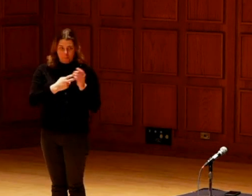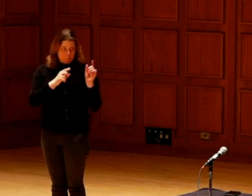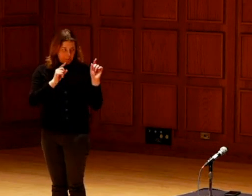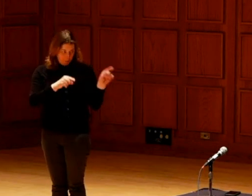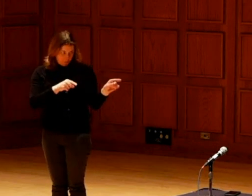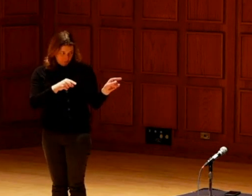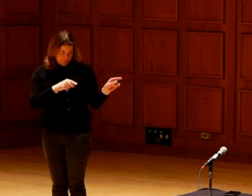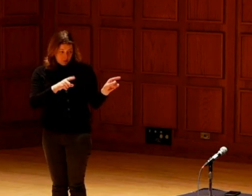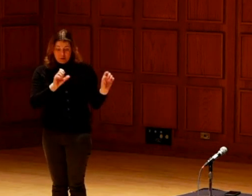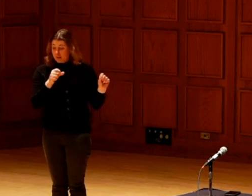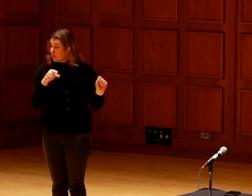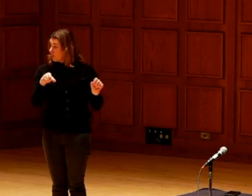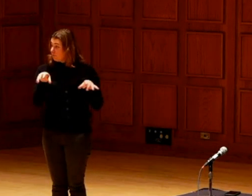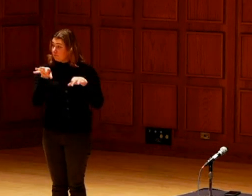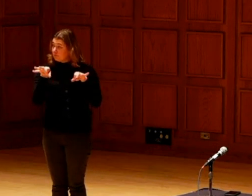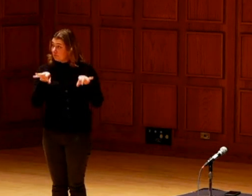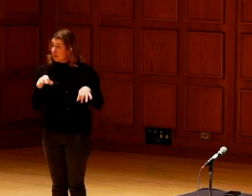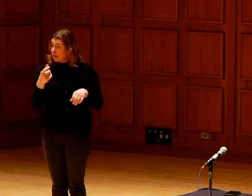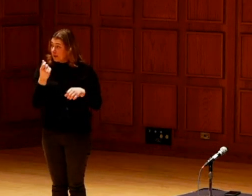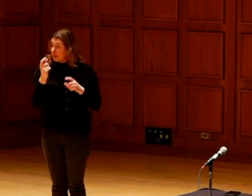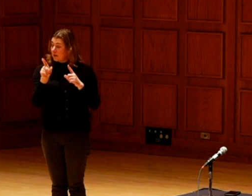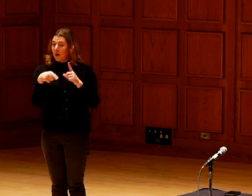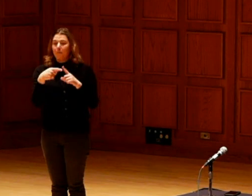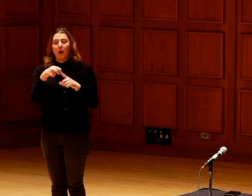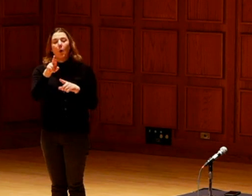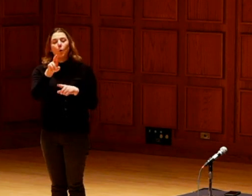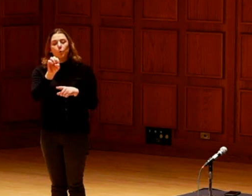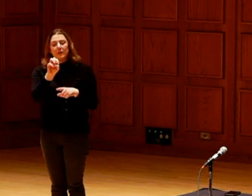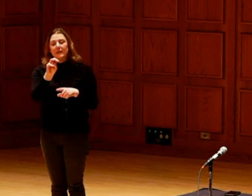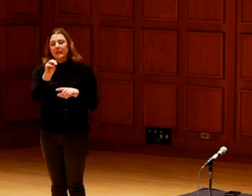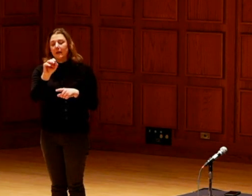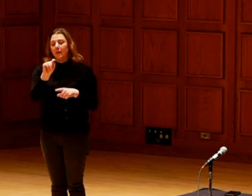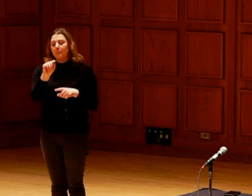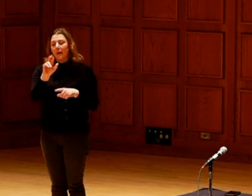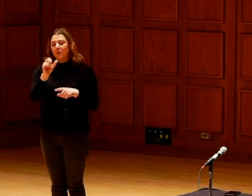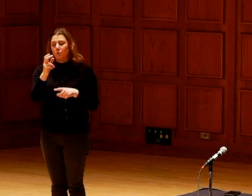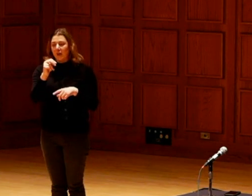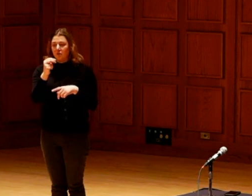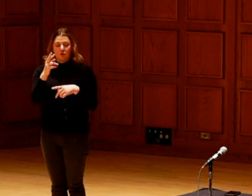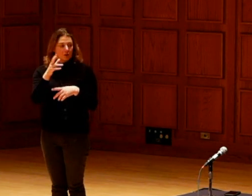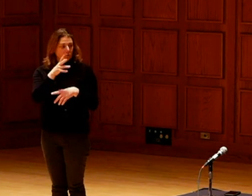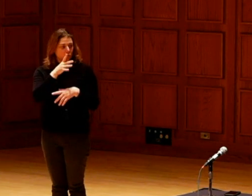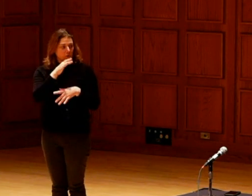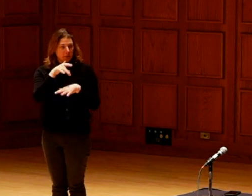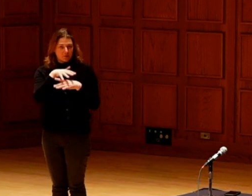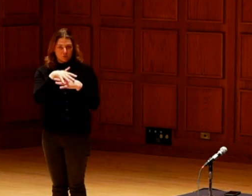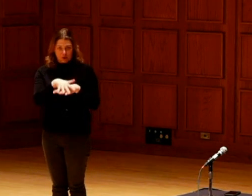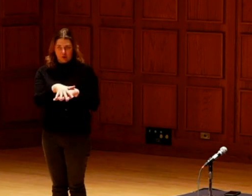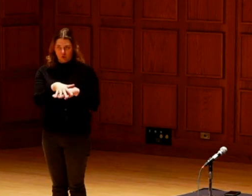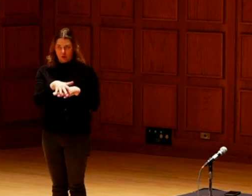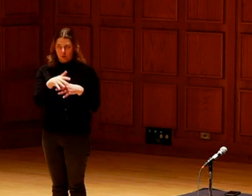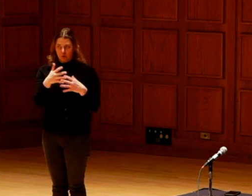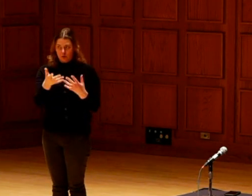Could you tell us a little bit more about remay treuation and I